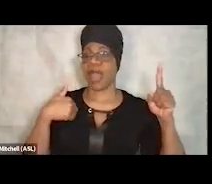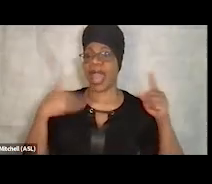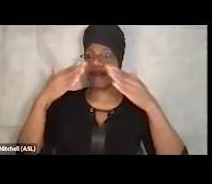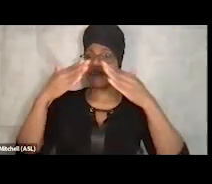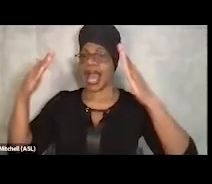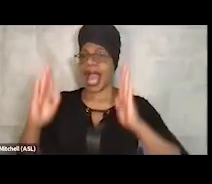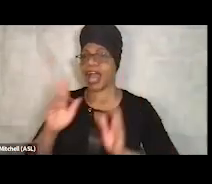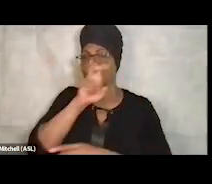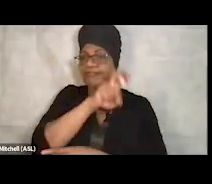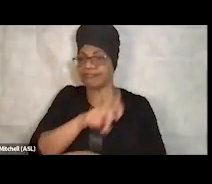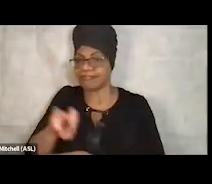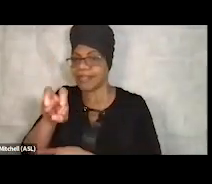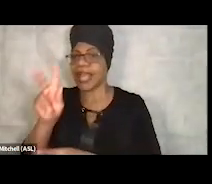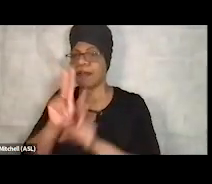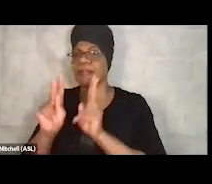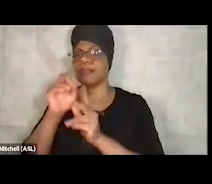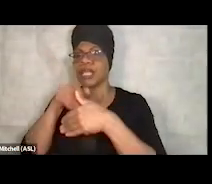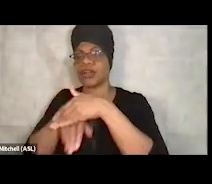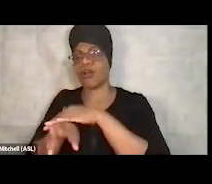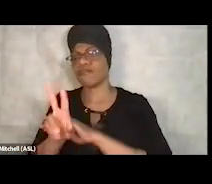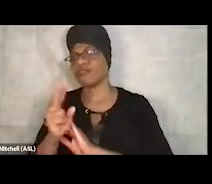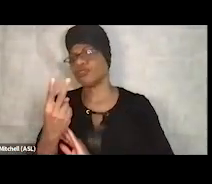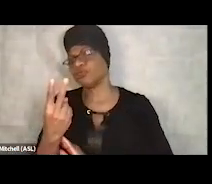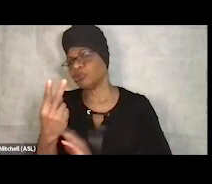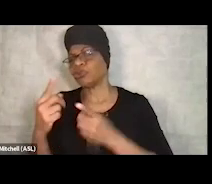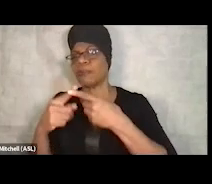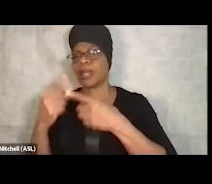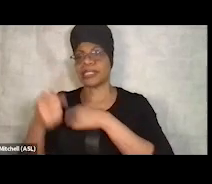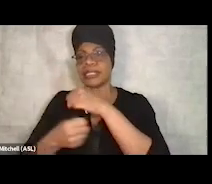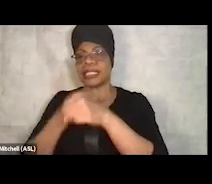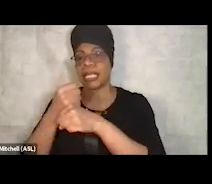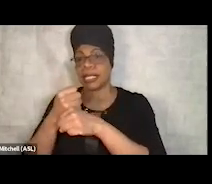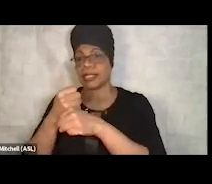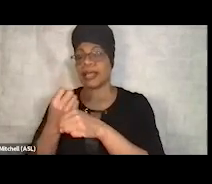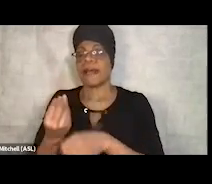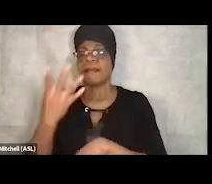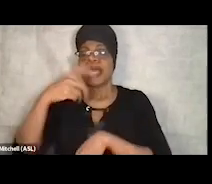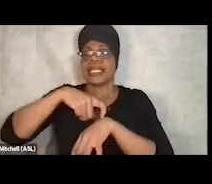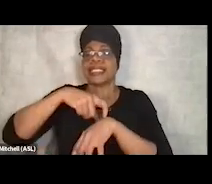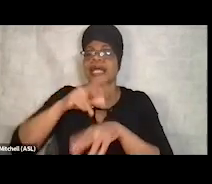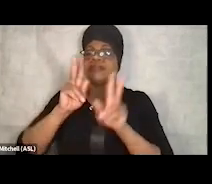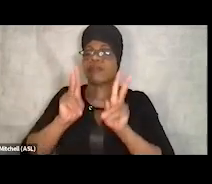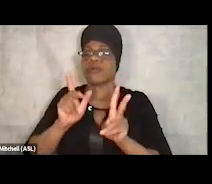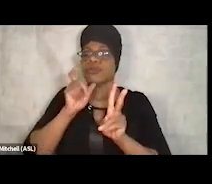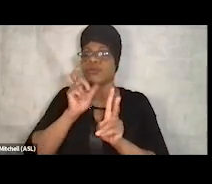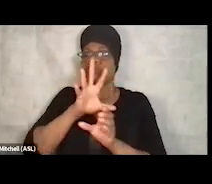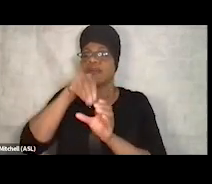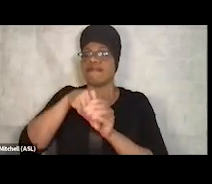and be in that environment for two-plus years. You know, oftentimes, when somebody finds themself in this continuum, they either,